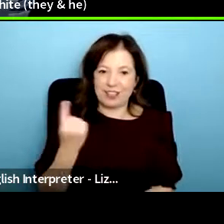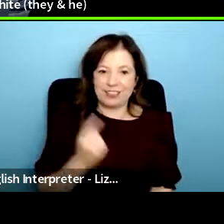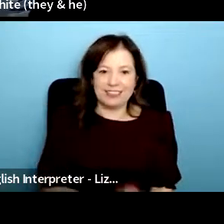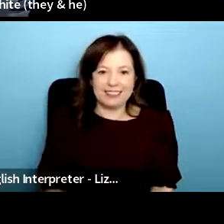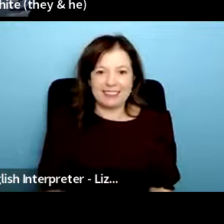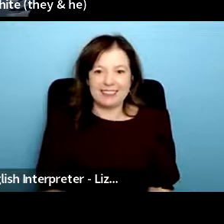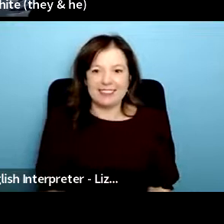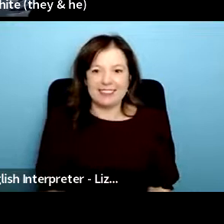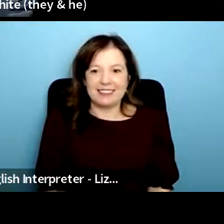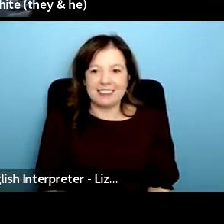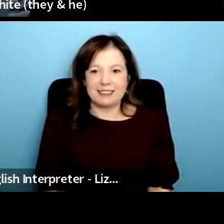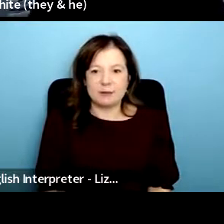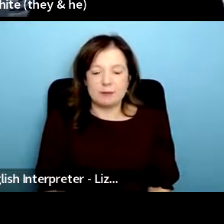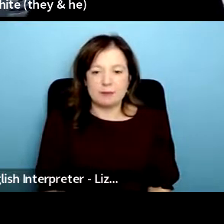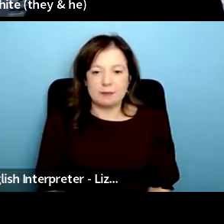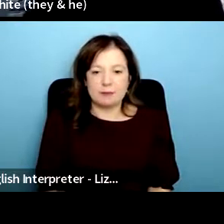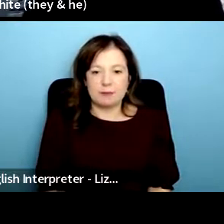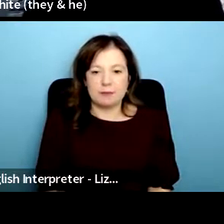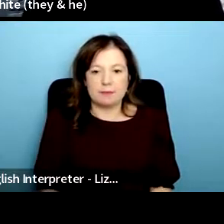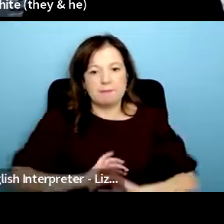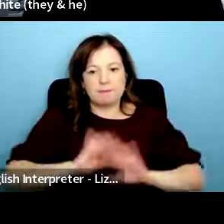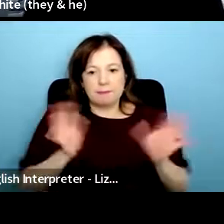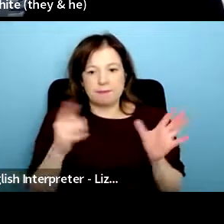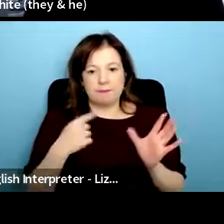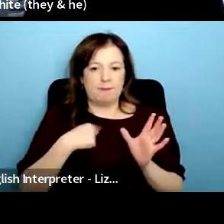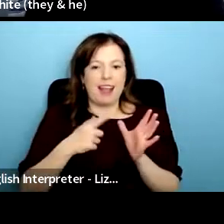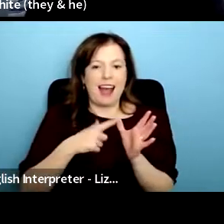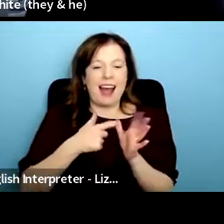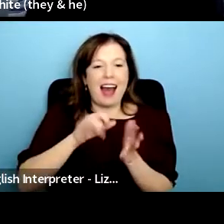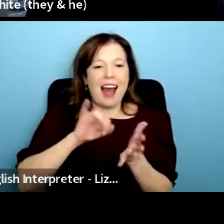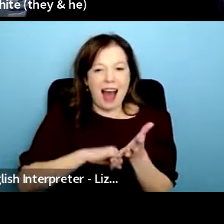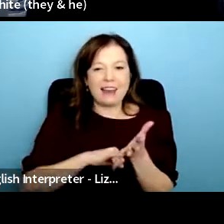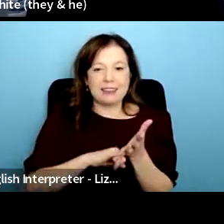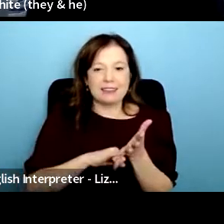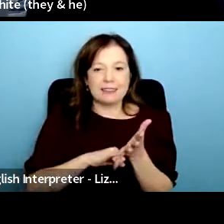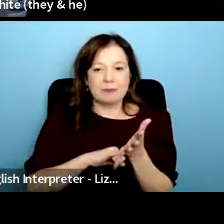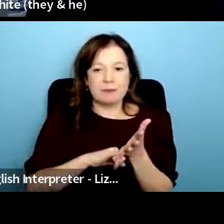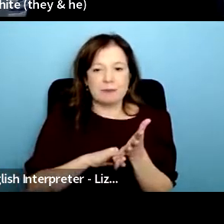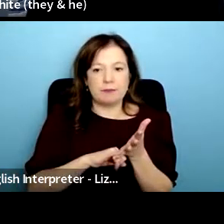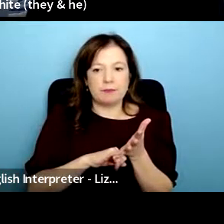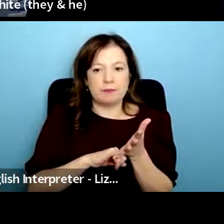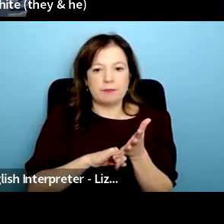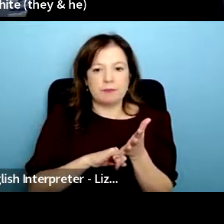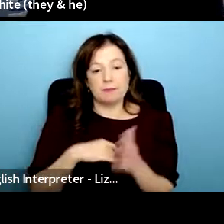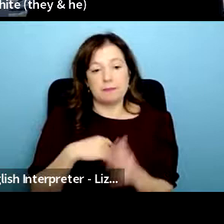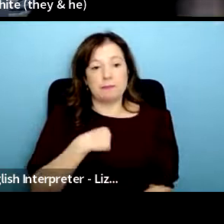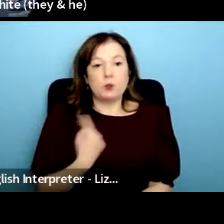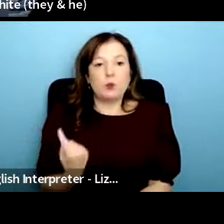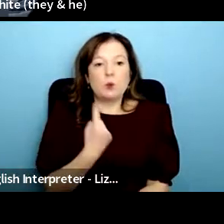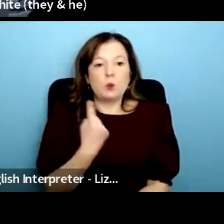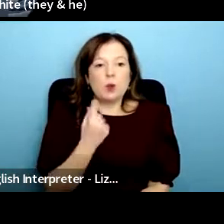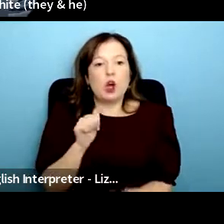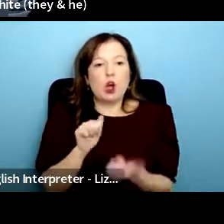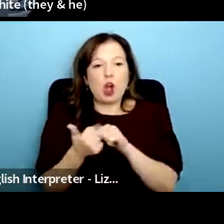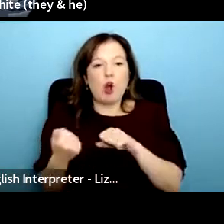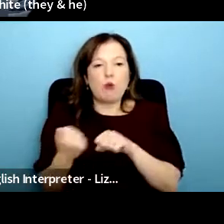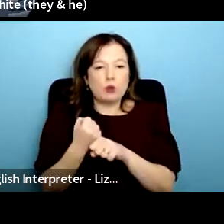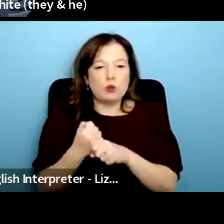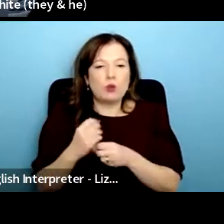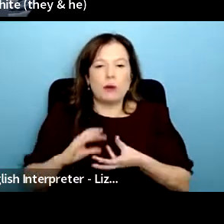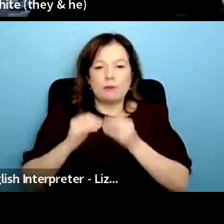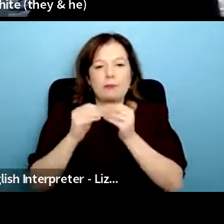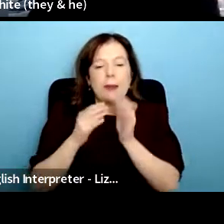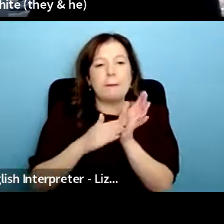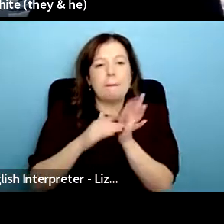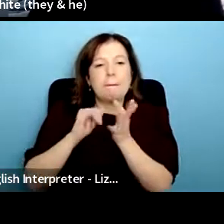yeah hi all i'm aaks um so i'm one of the co-producers co-creators of misery uh